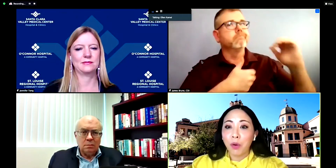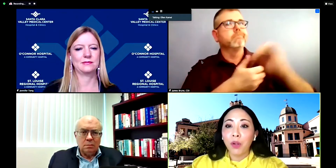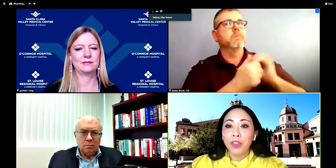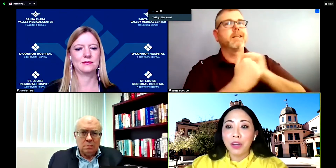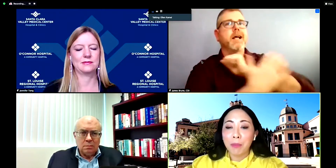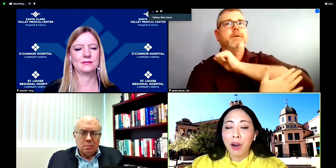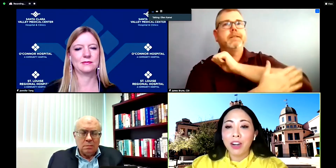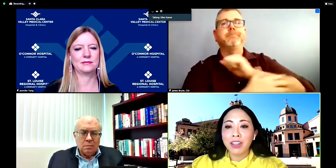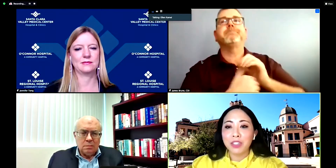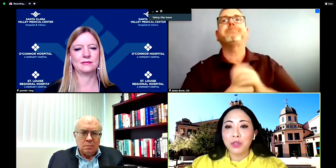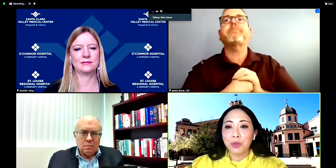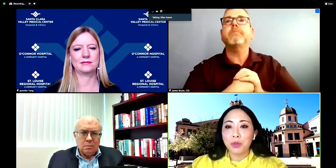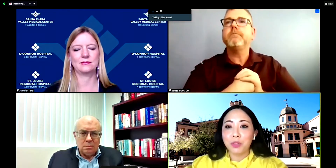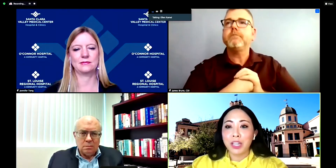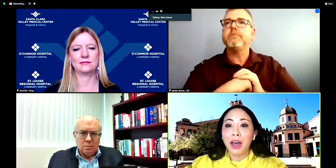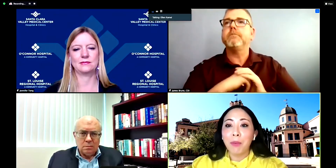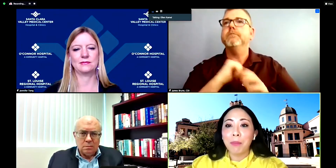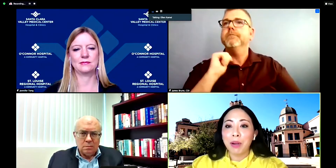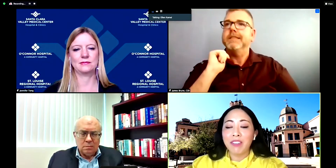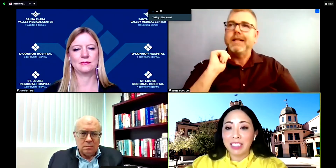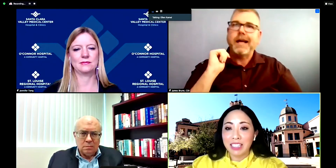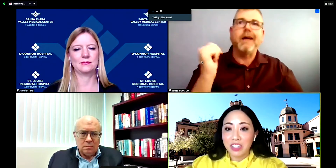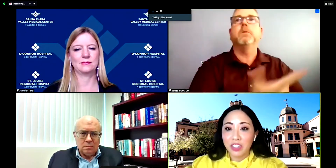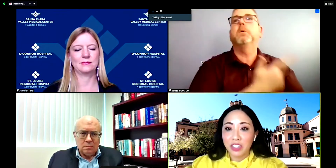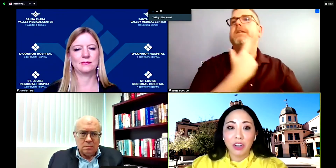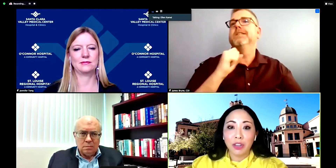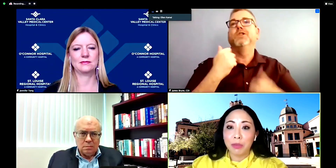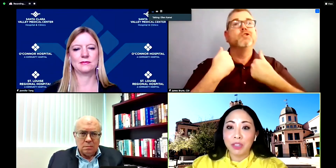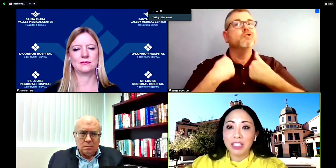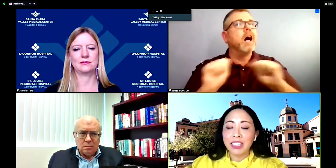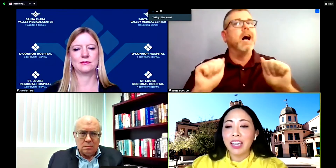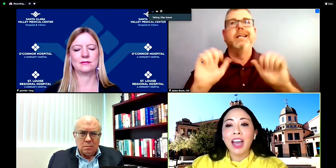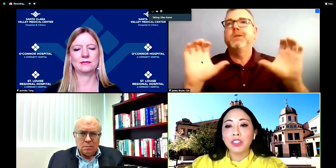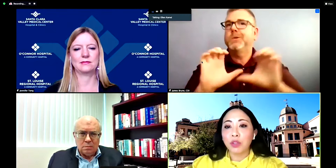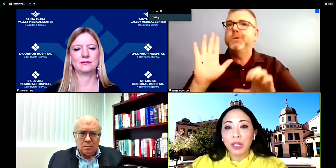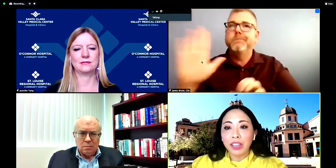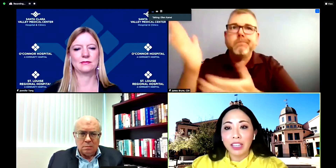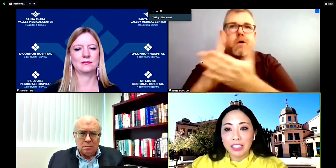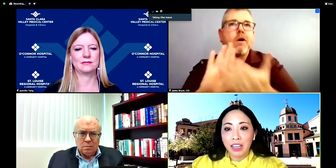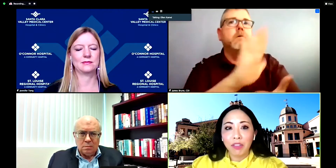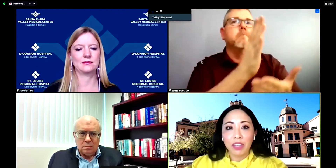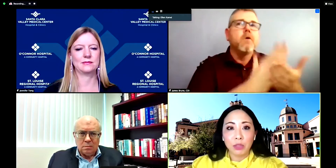role in their part to to help bring vaccinations to their communities as quickly and safely as